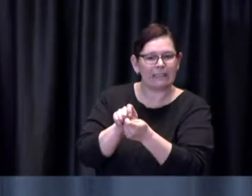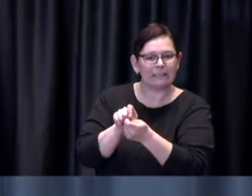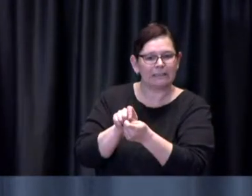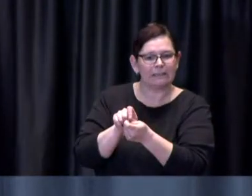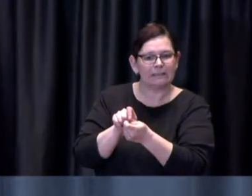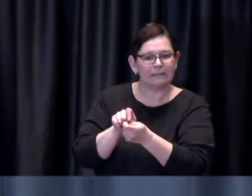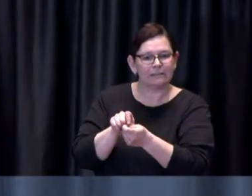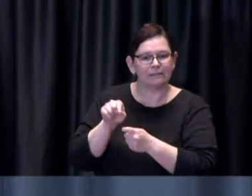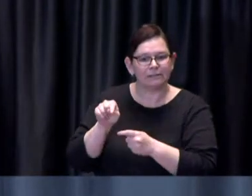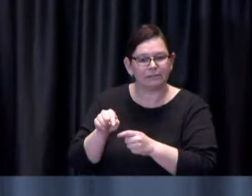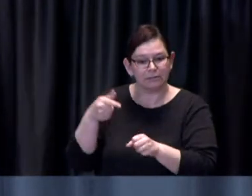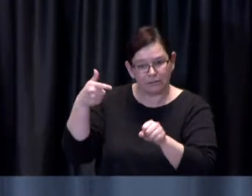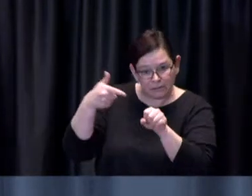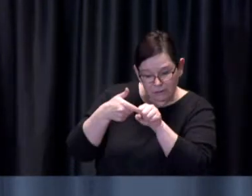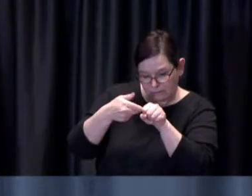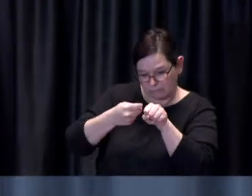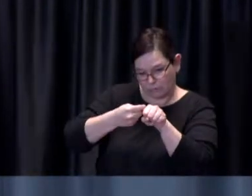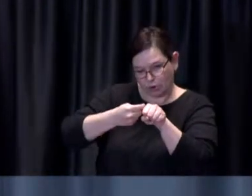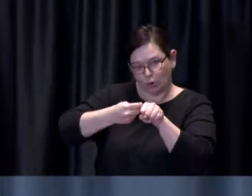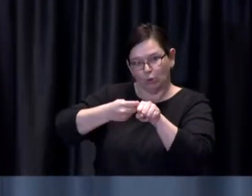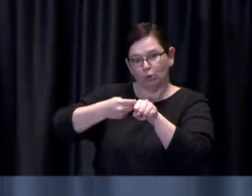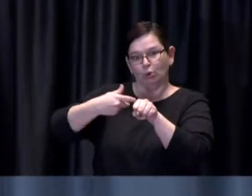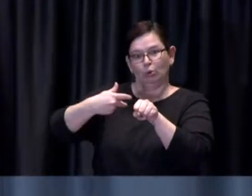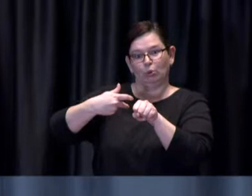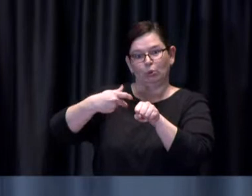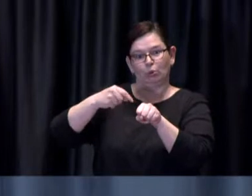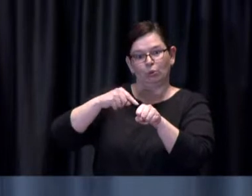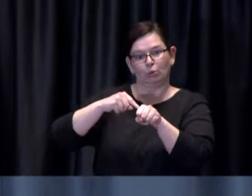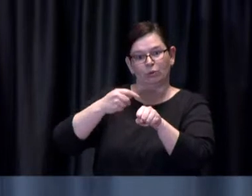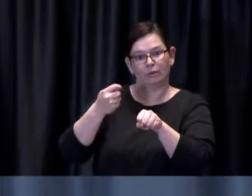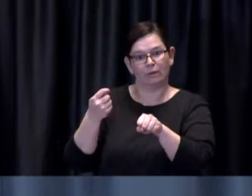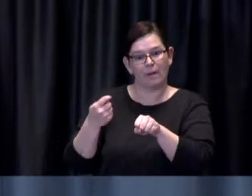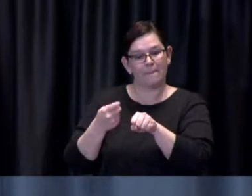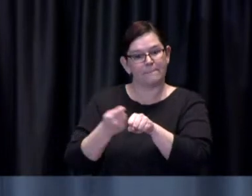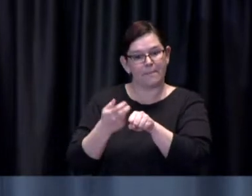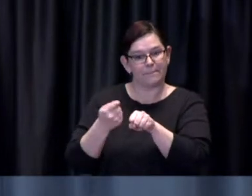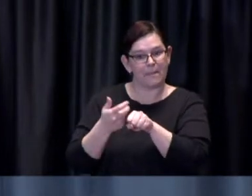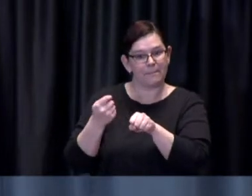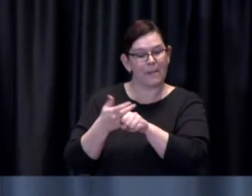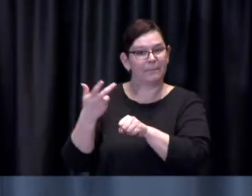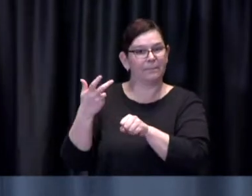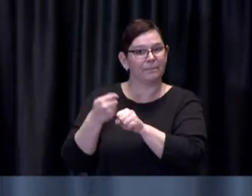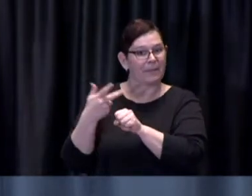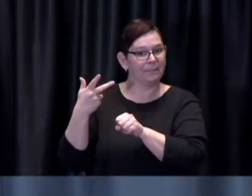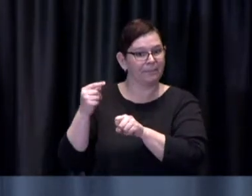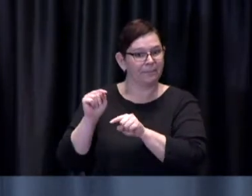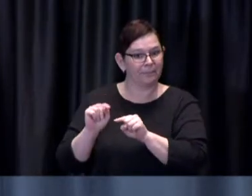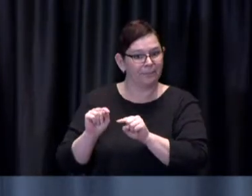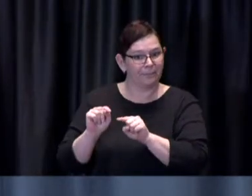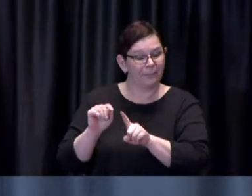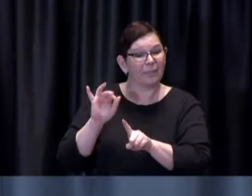is that is a quality control mechanism that we have put in place in all of our clinics to make sure that no dose goes wasted